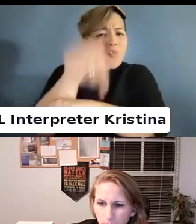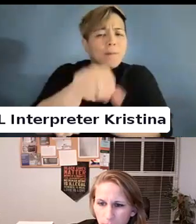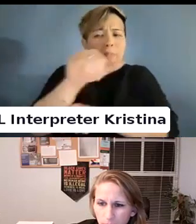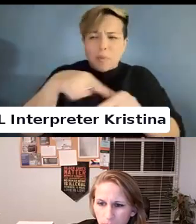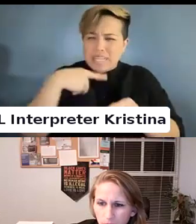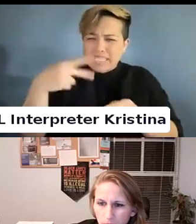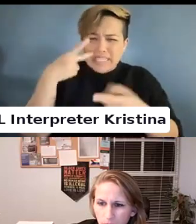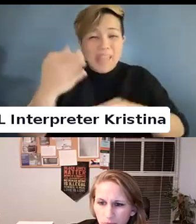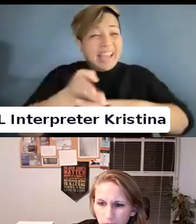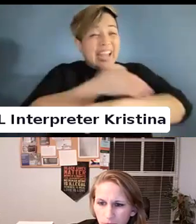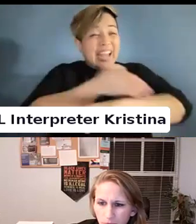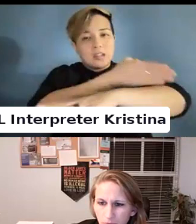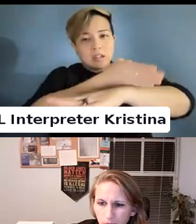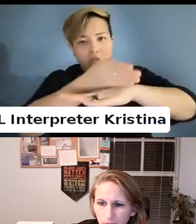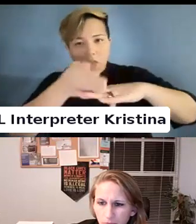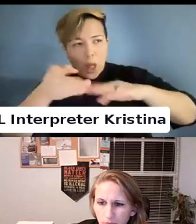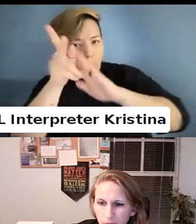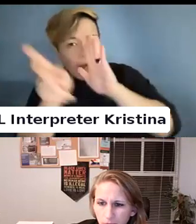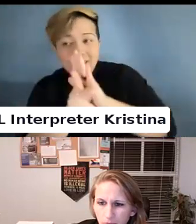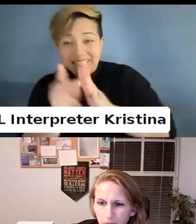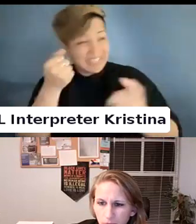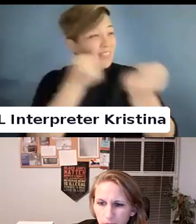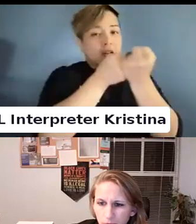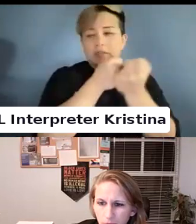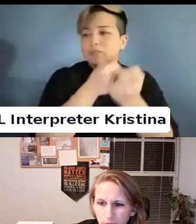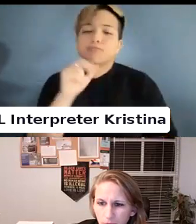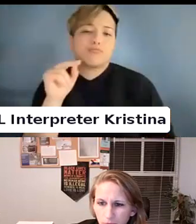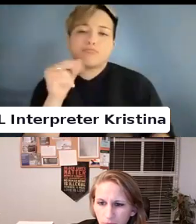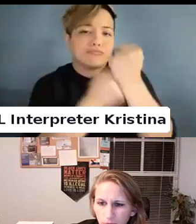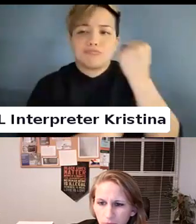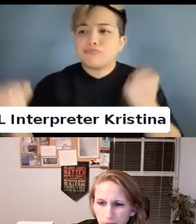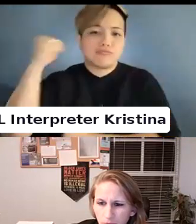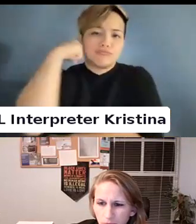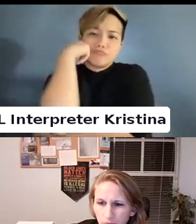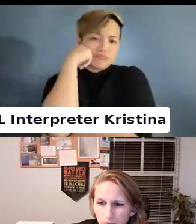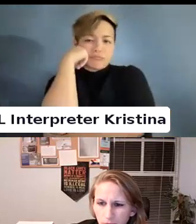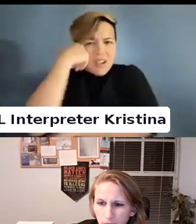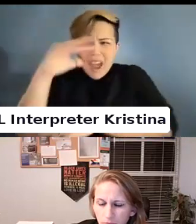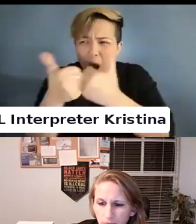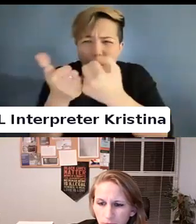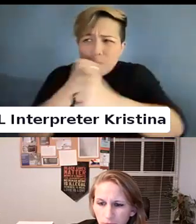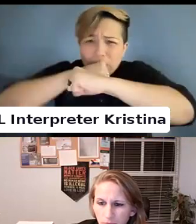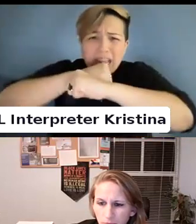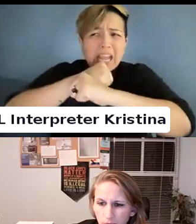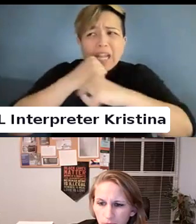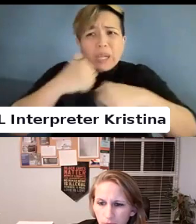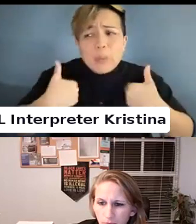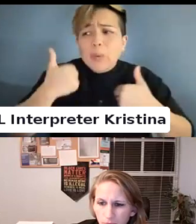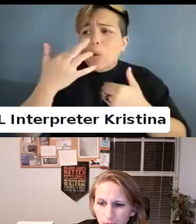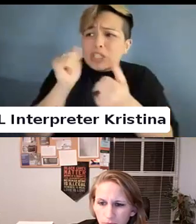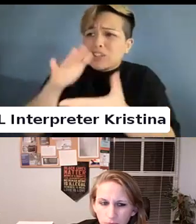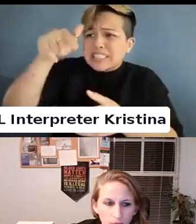policies really being touted as ways to protect youth or what have you.